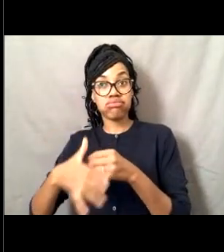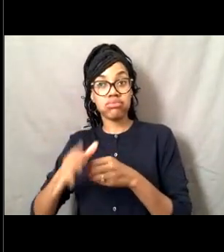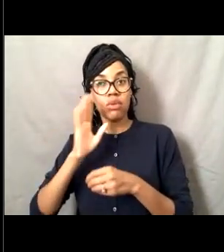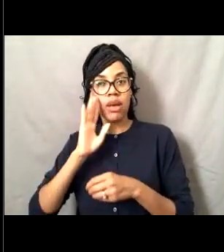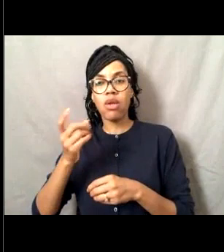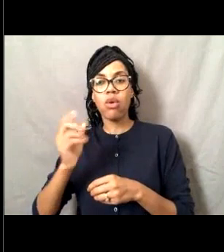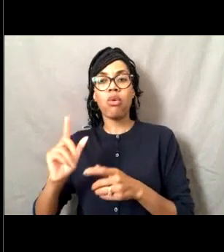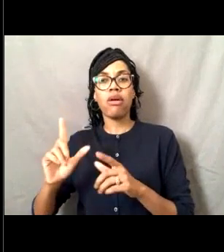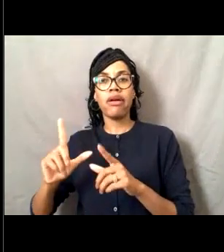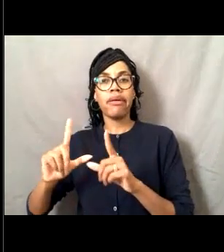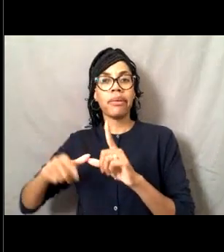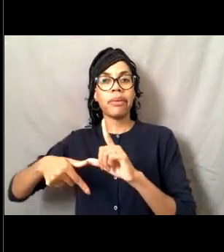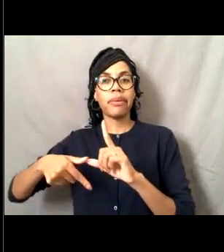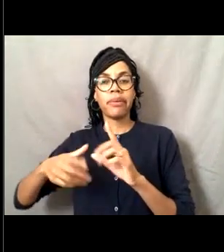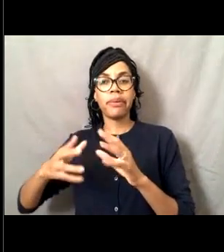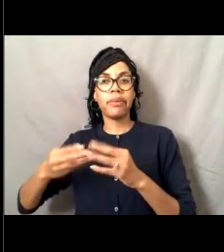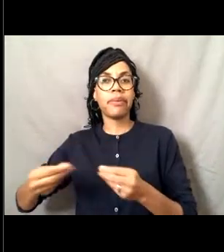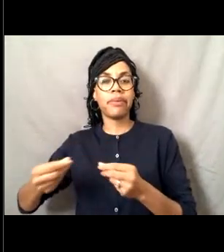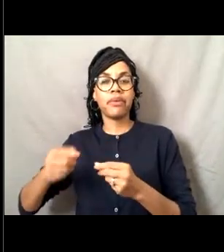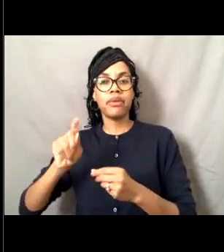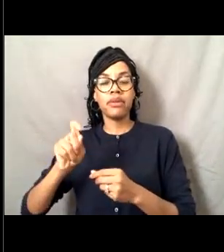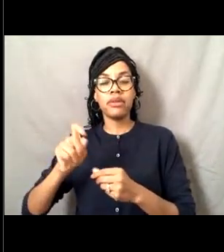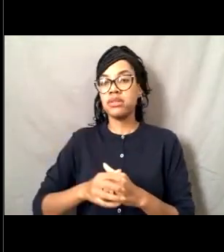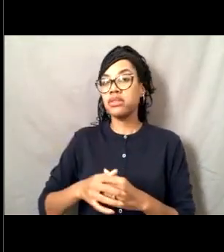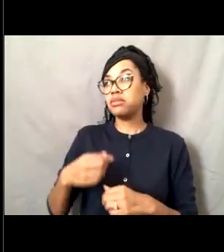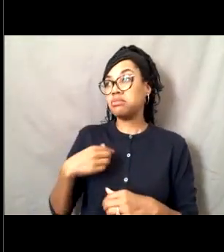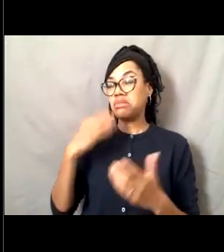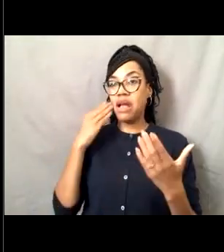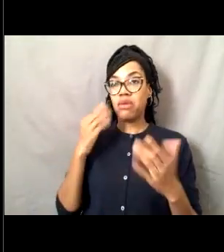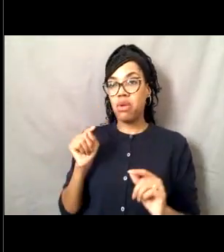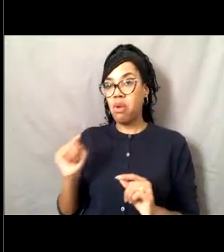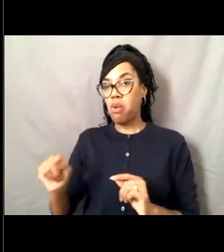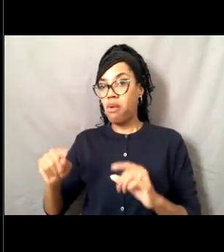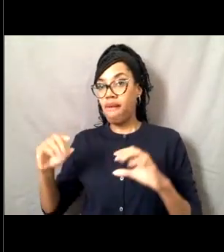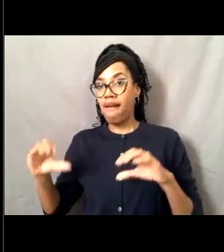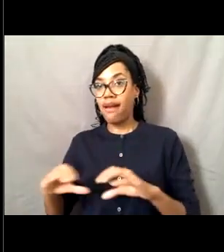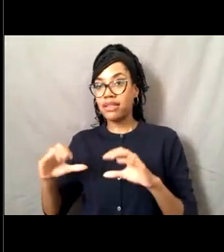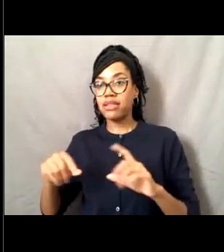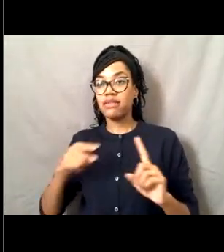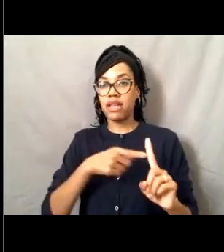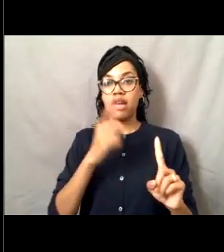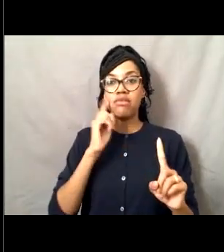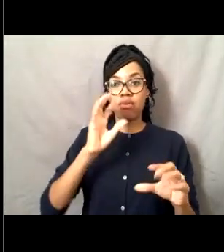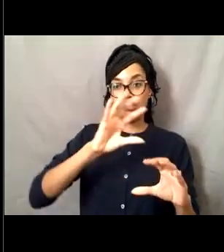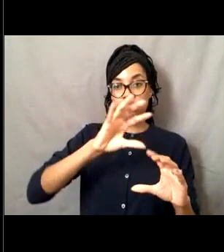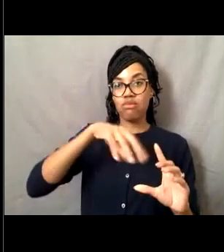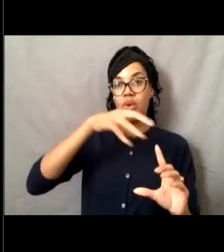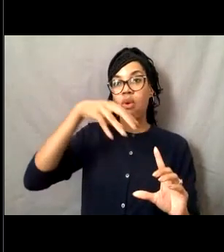I have only known that Pavlof has been smoking when we've gone past